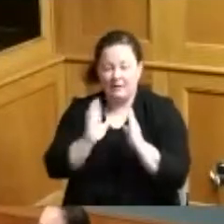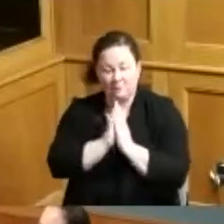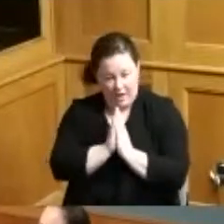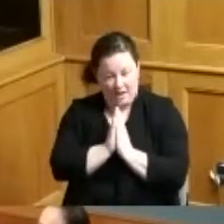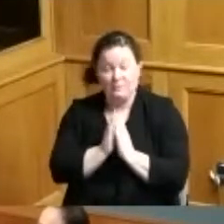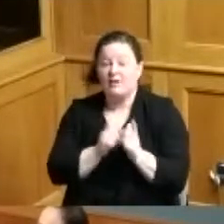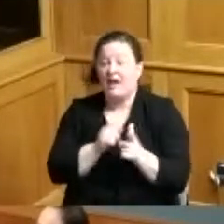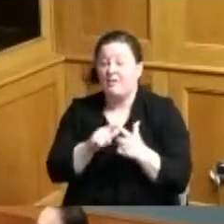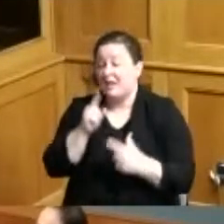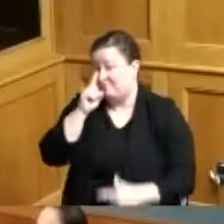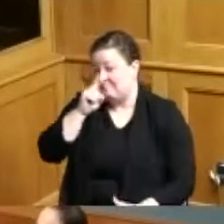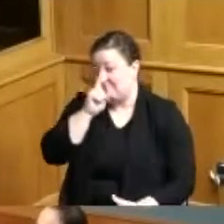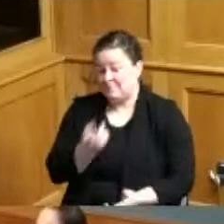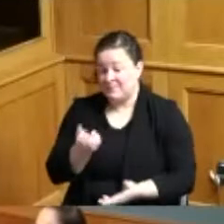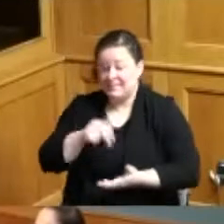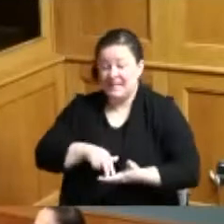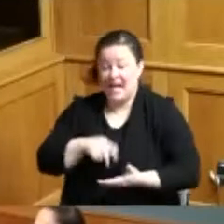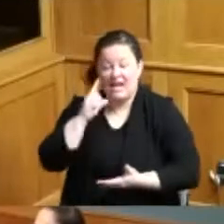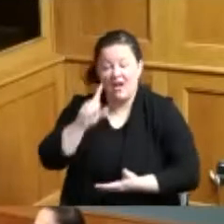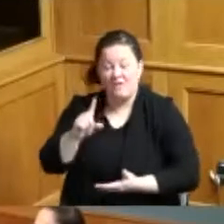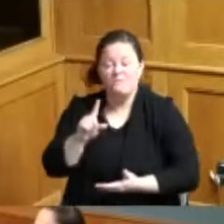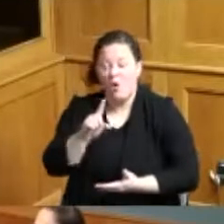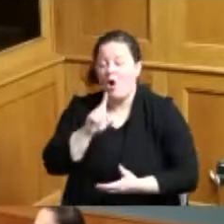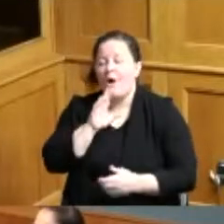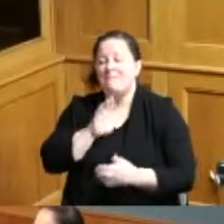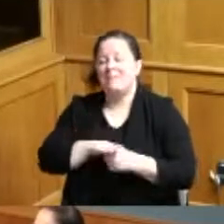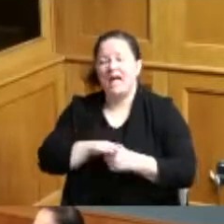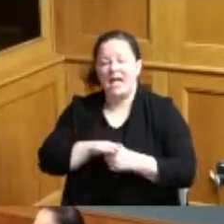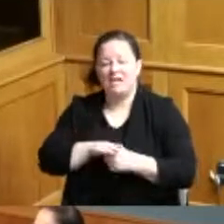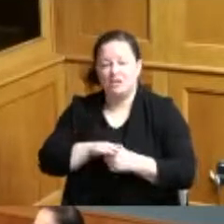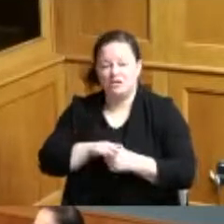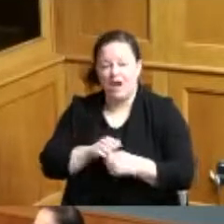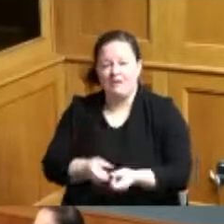stand up for the pledge of allegiance I normally ask you to pray for something but